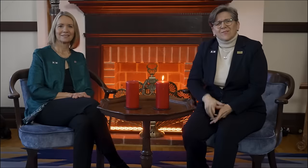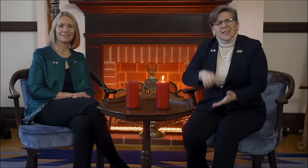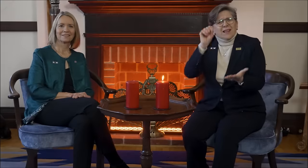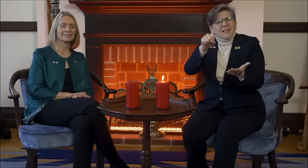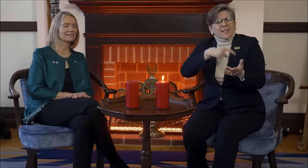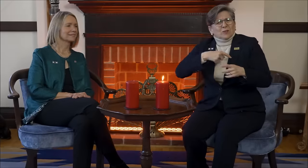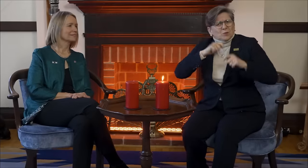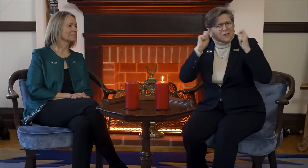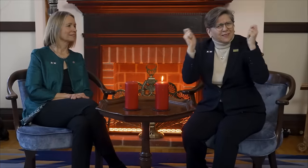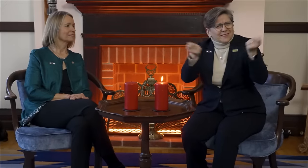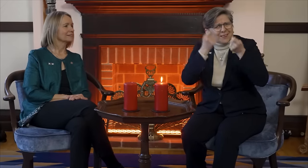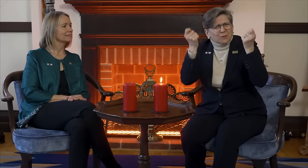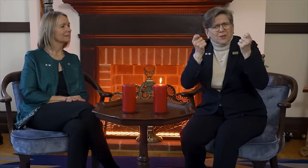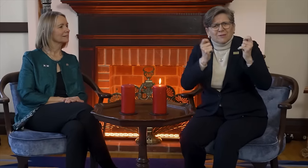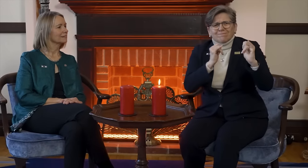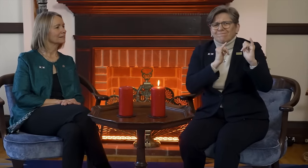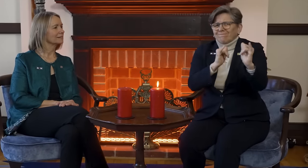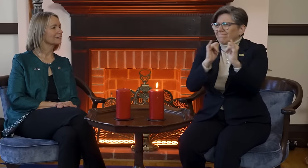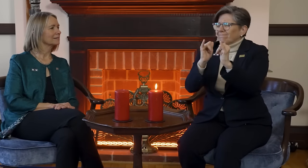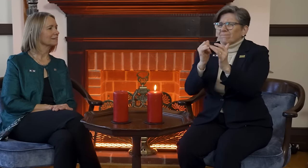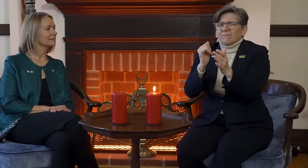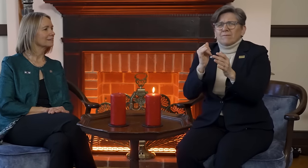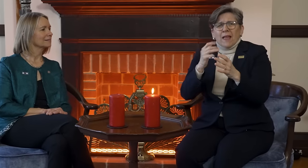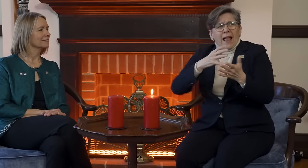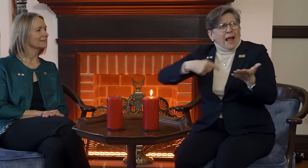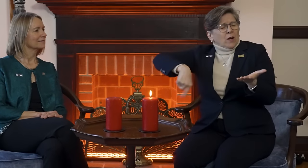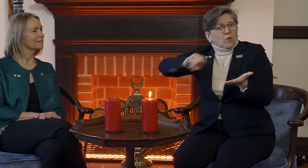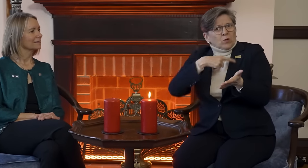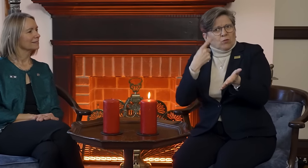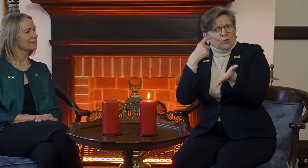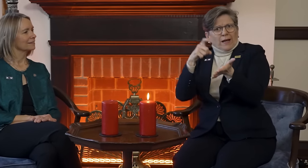While we are taking the time to celebrate, we also want to recognize